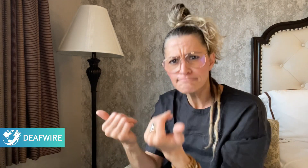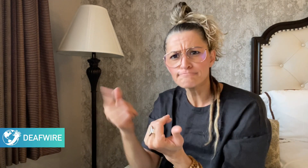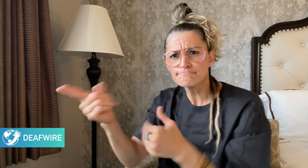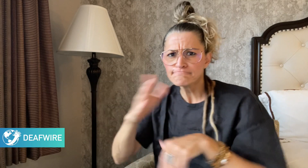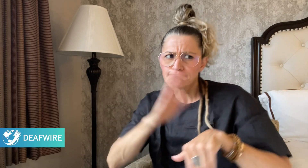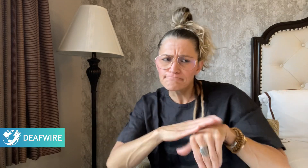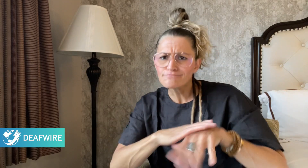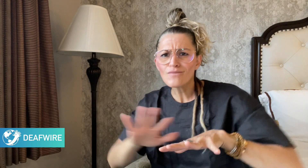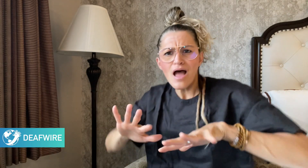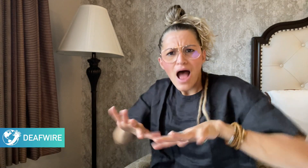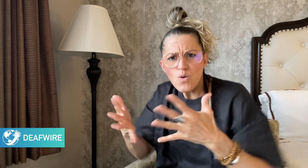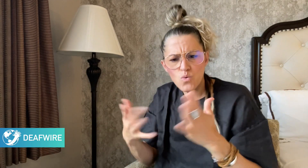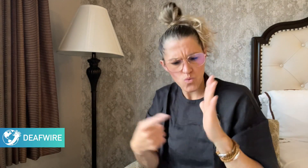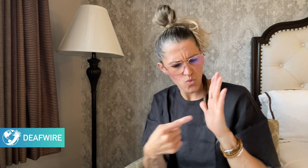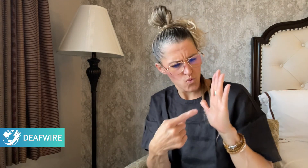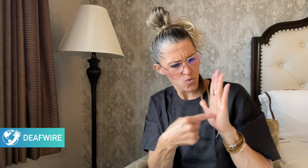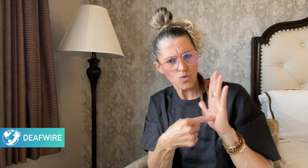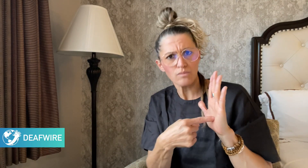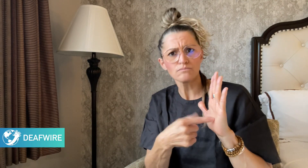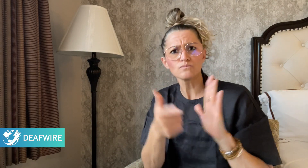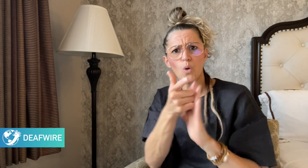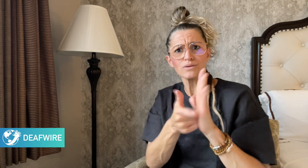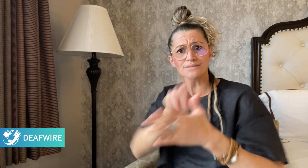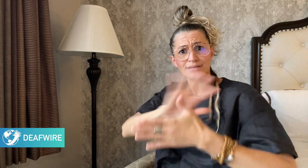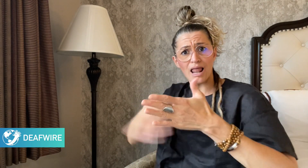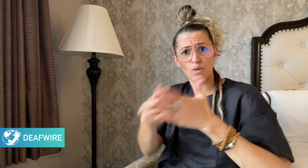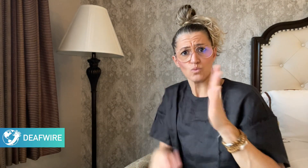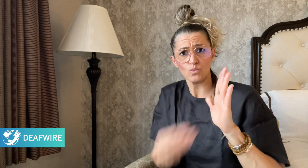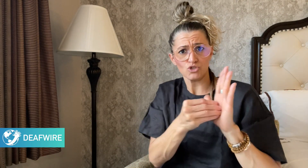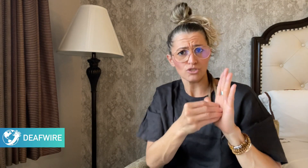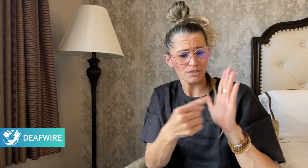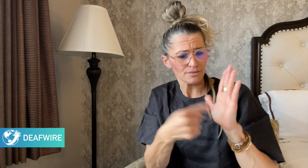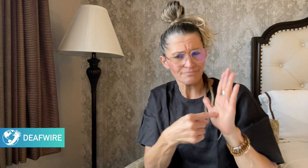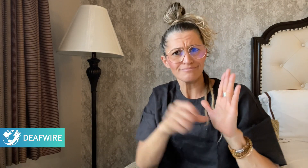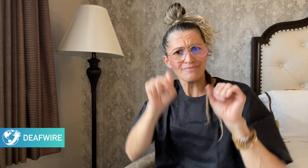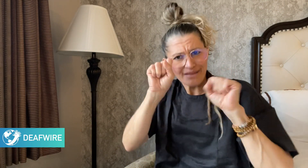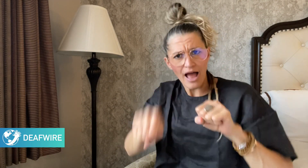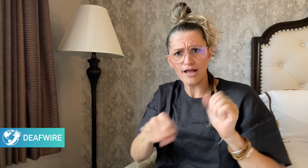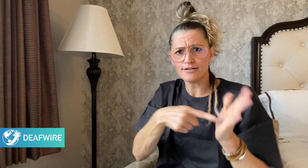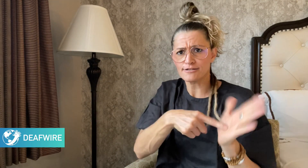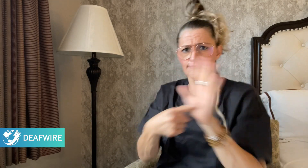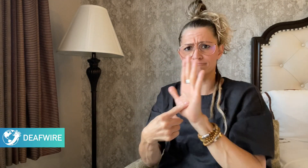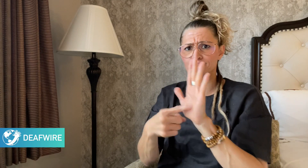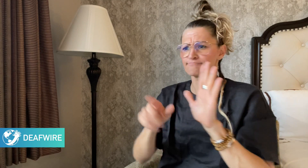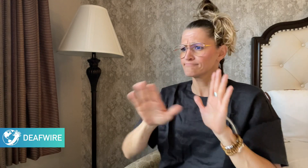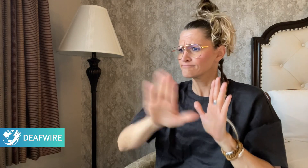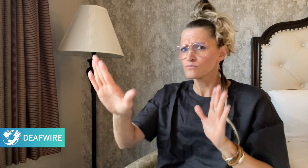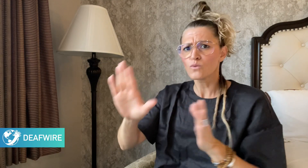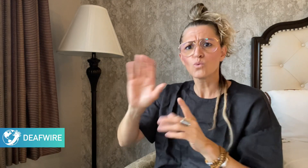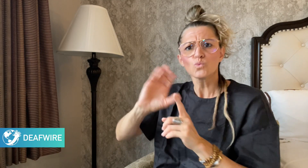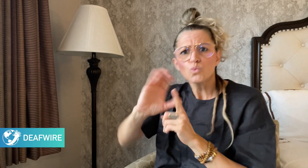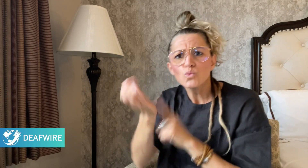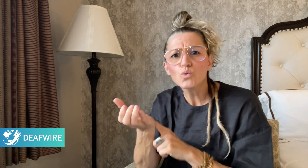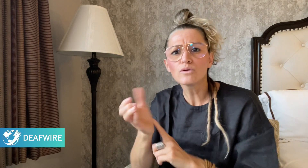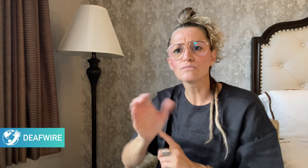(family) about how the NZSL Act could better reflect